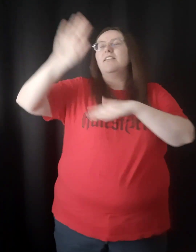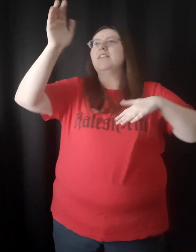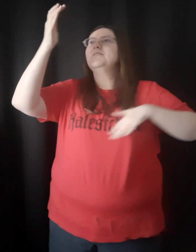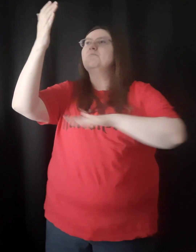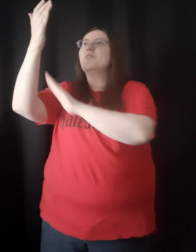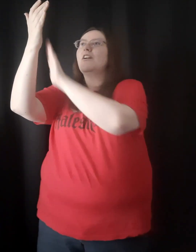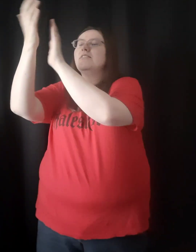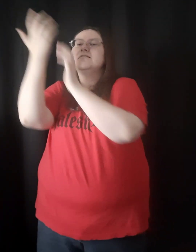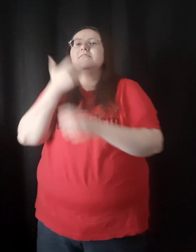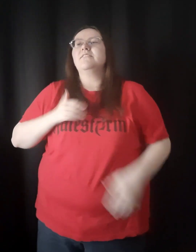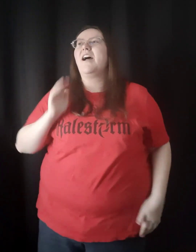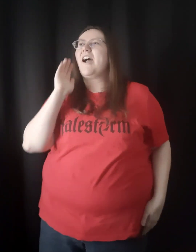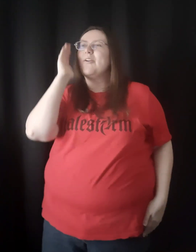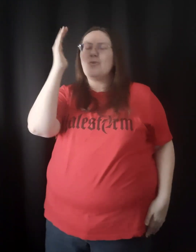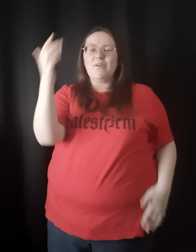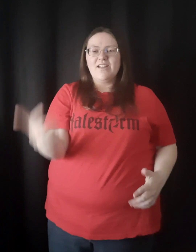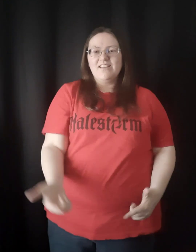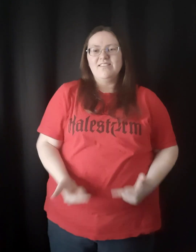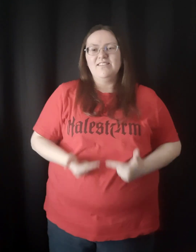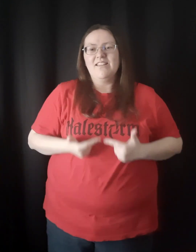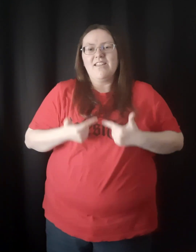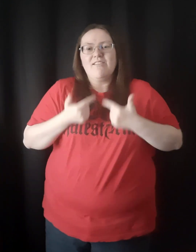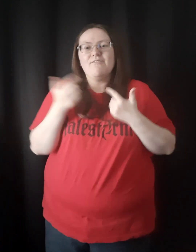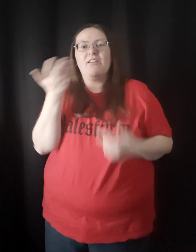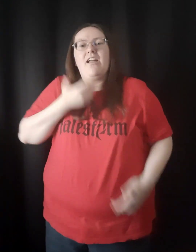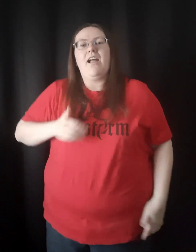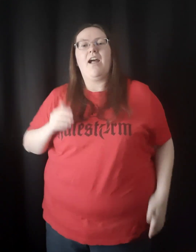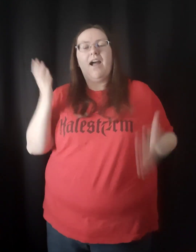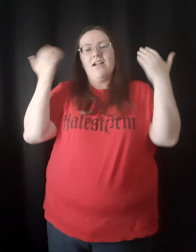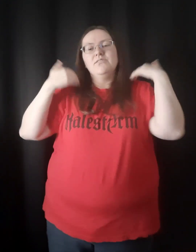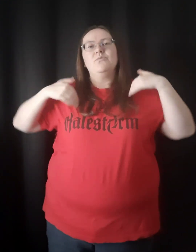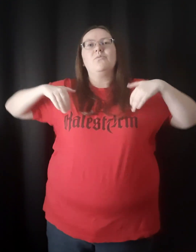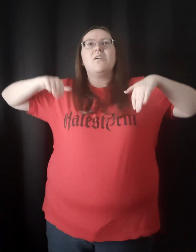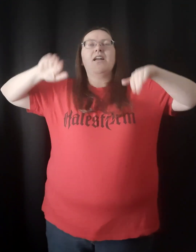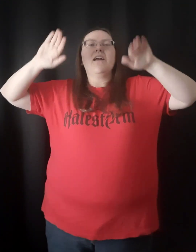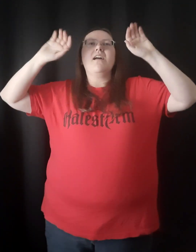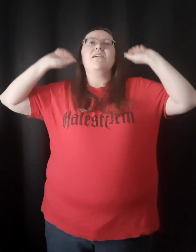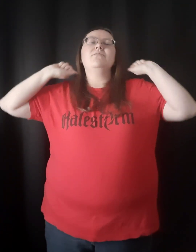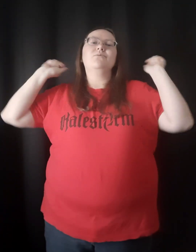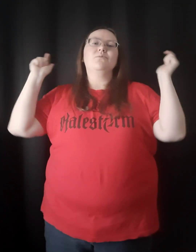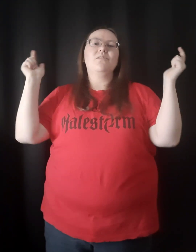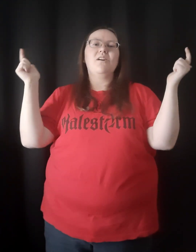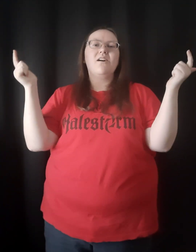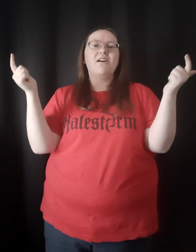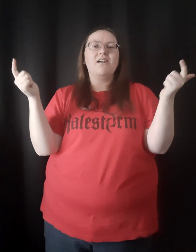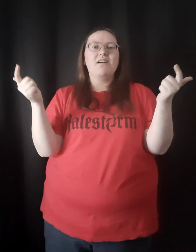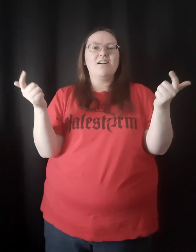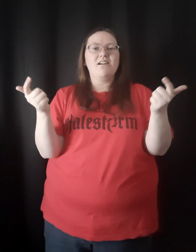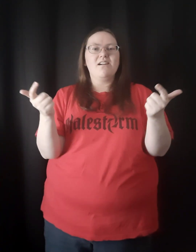And in His presence I will live I surrender all